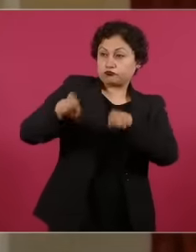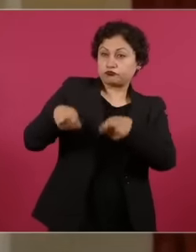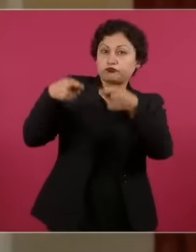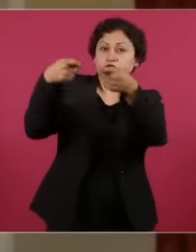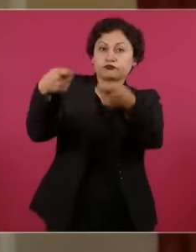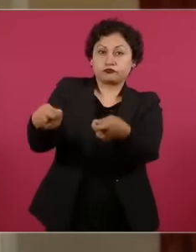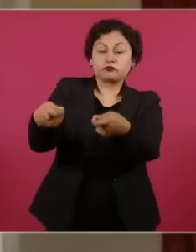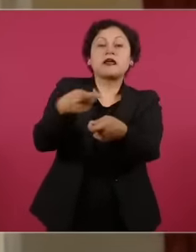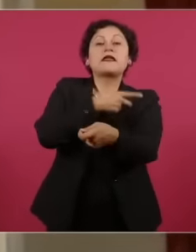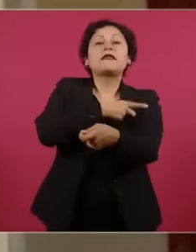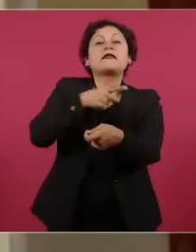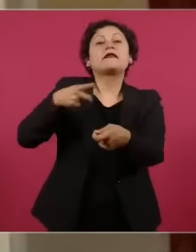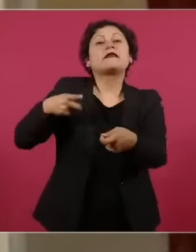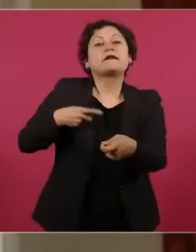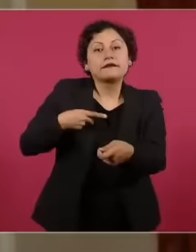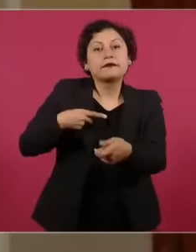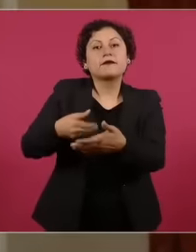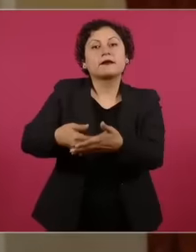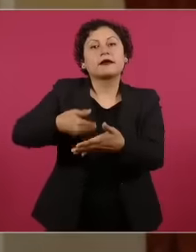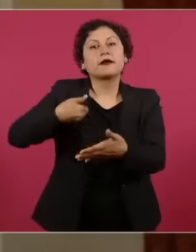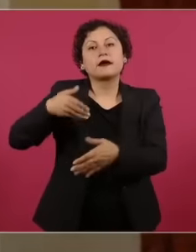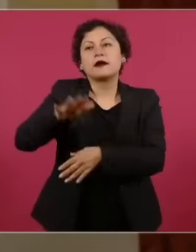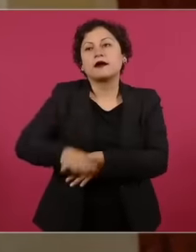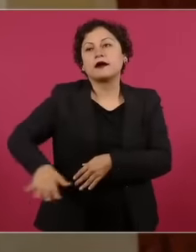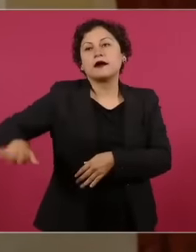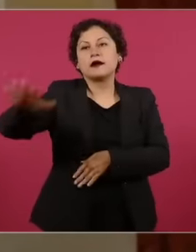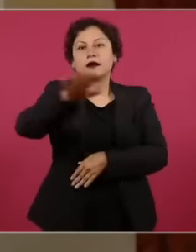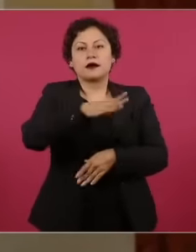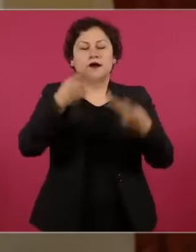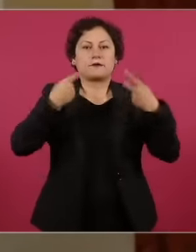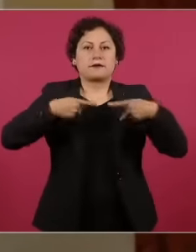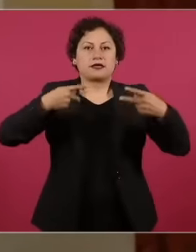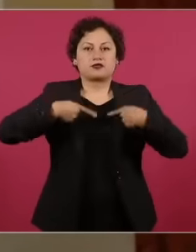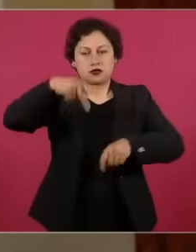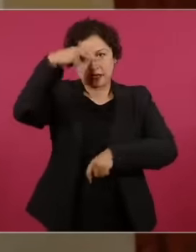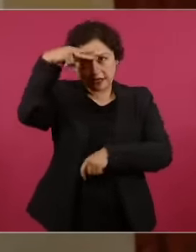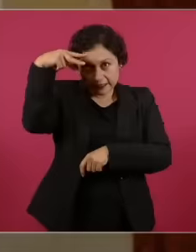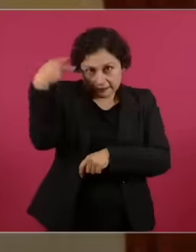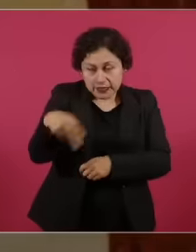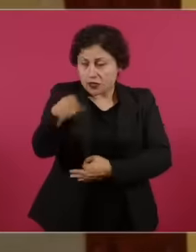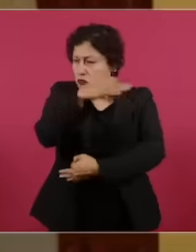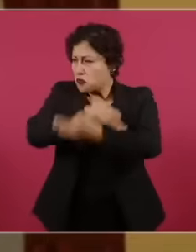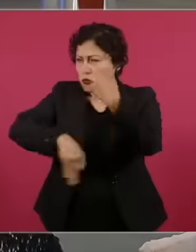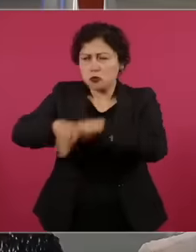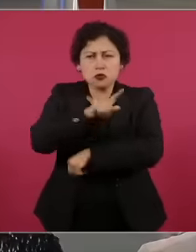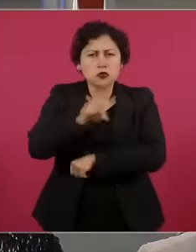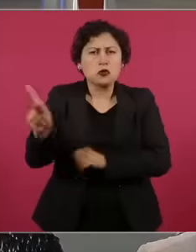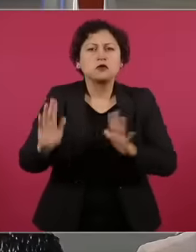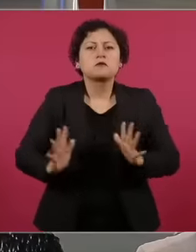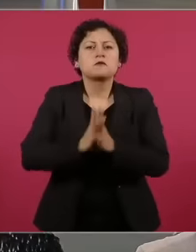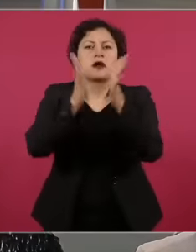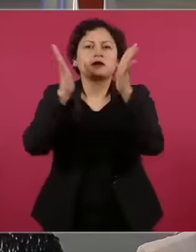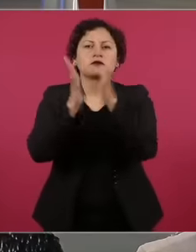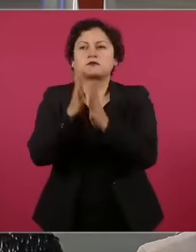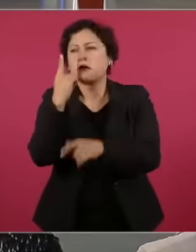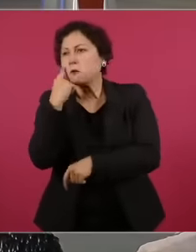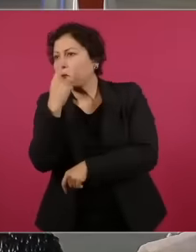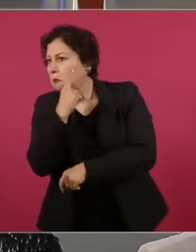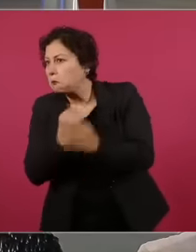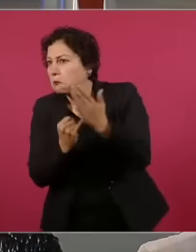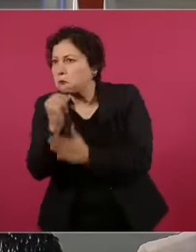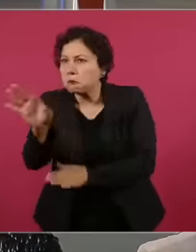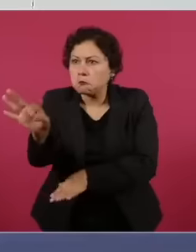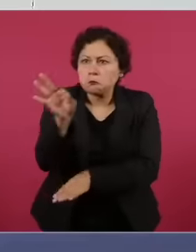the reform propose?